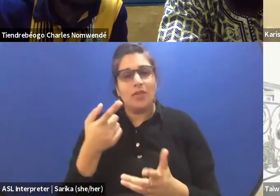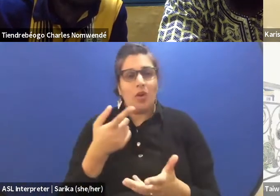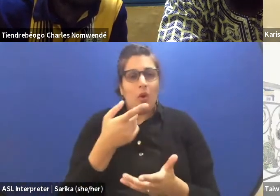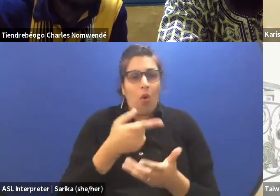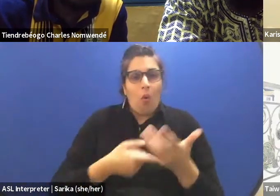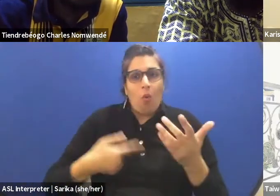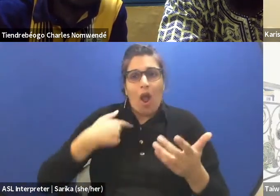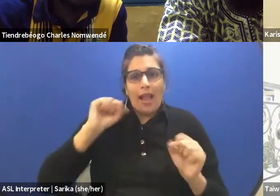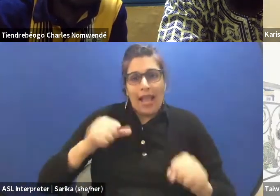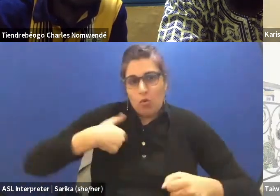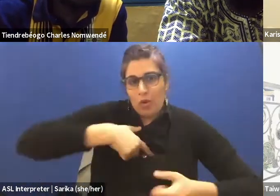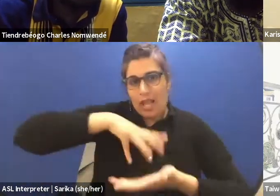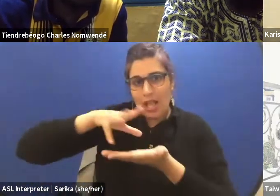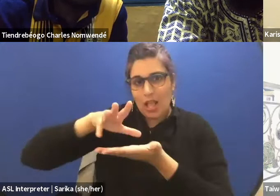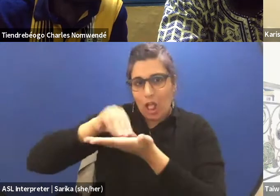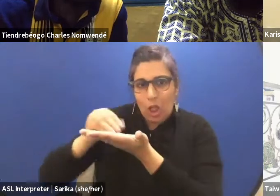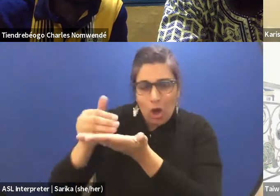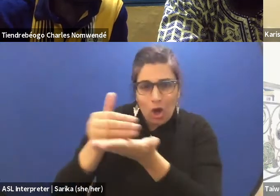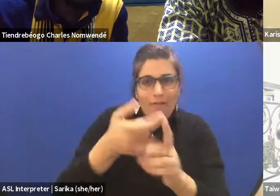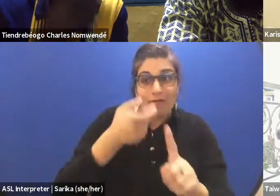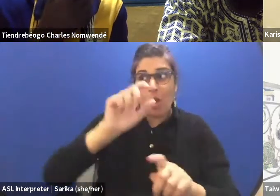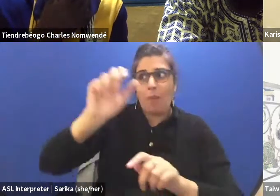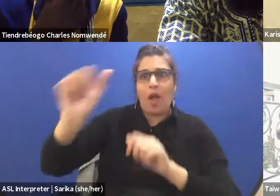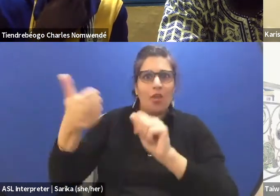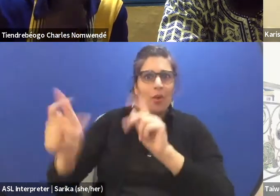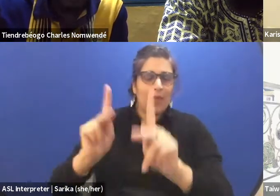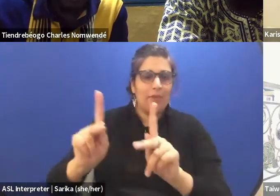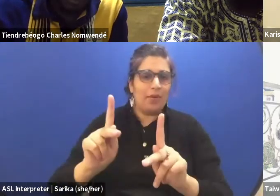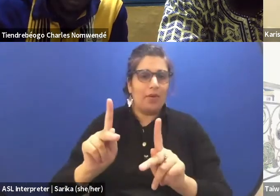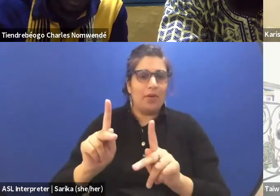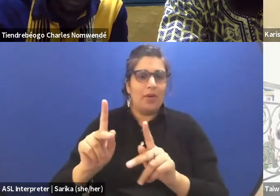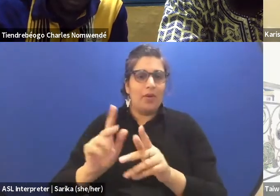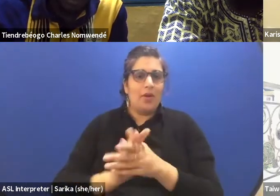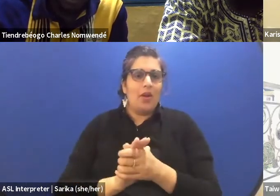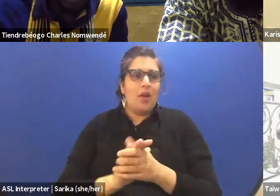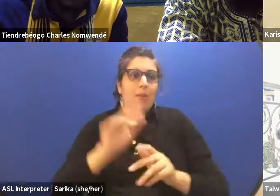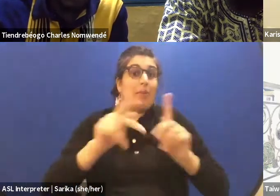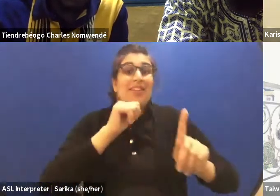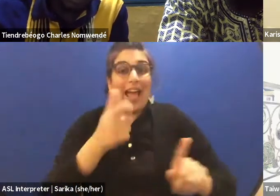from that others, those that are not from Ouagadougou, from Burkina Faso?